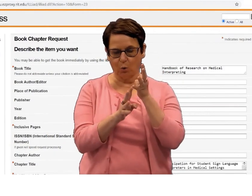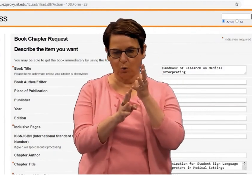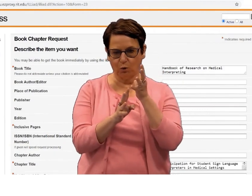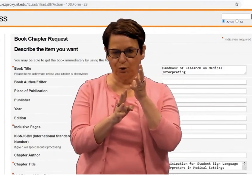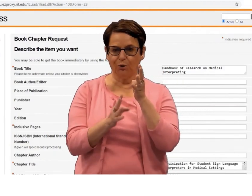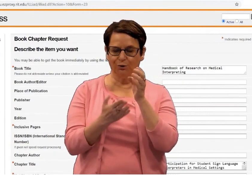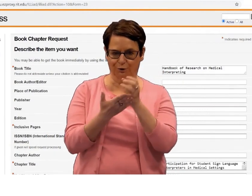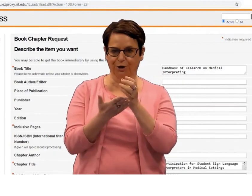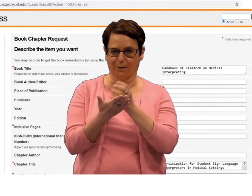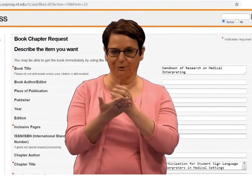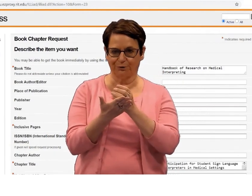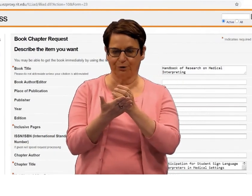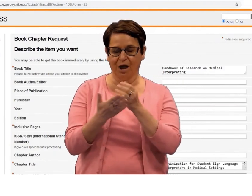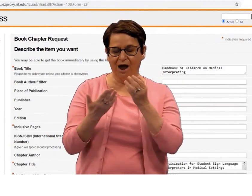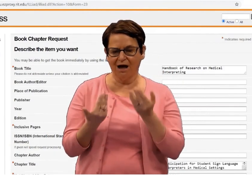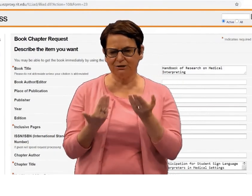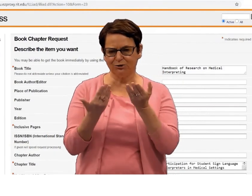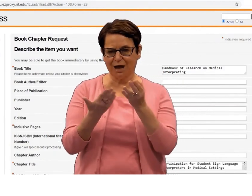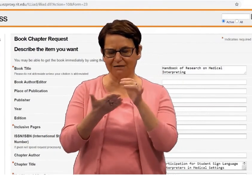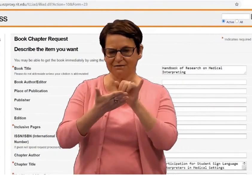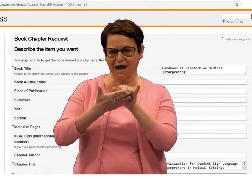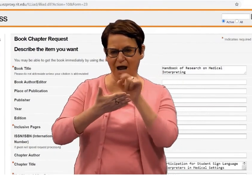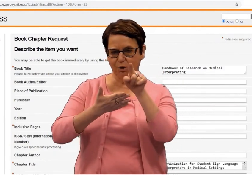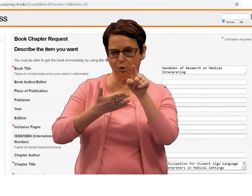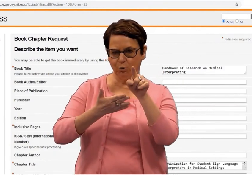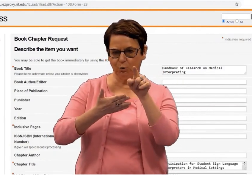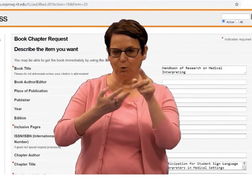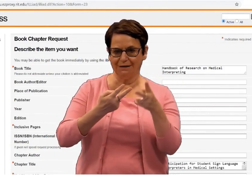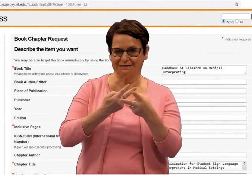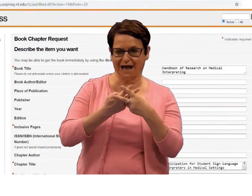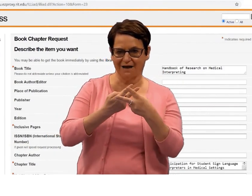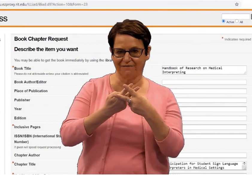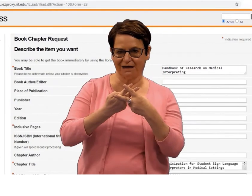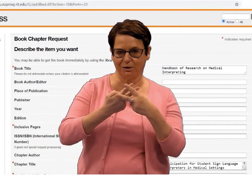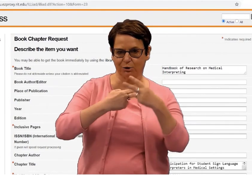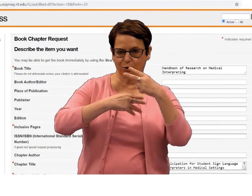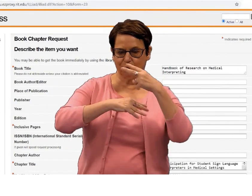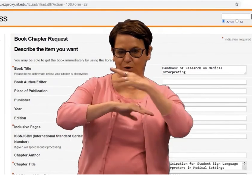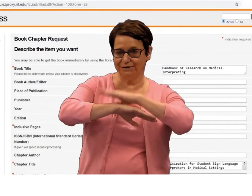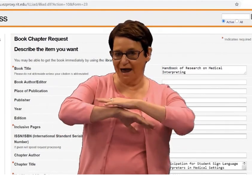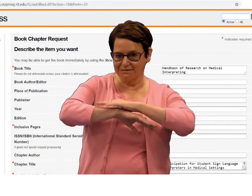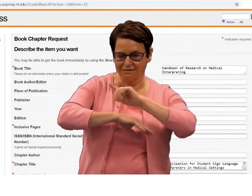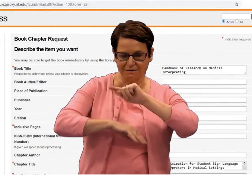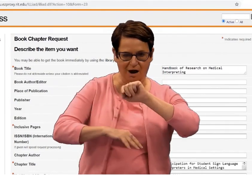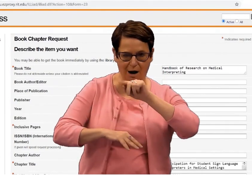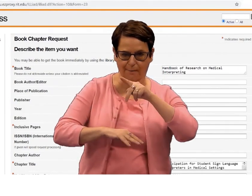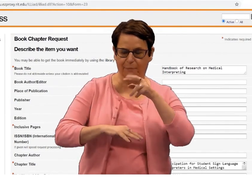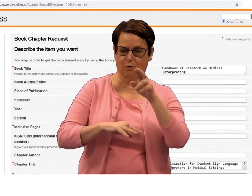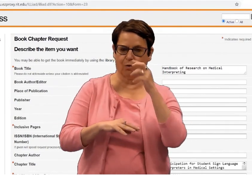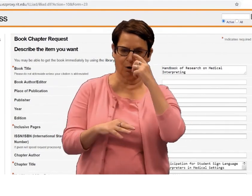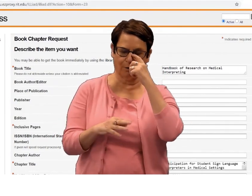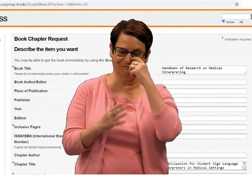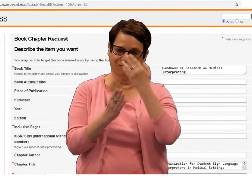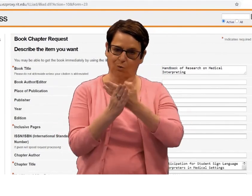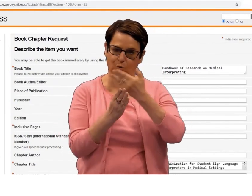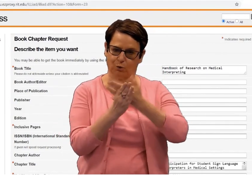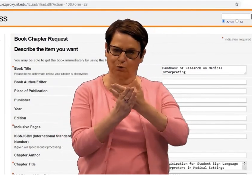and you can download the chapter. I suggest you save it to your desktop or a folder.